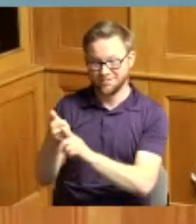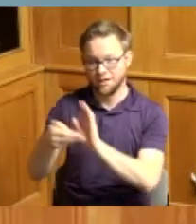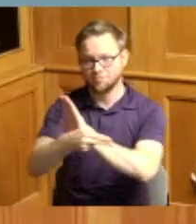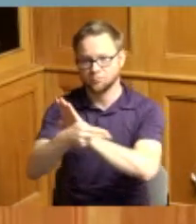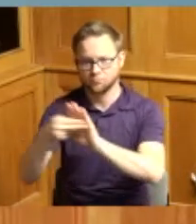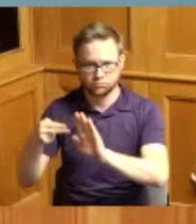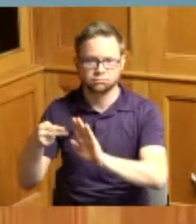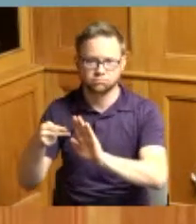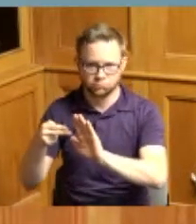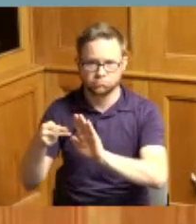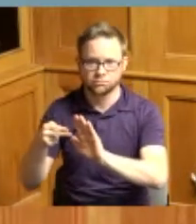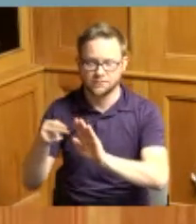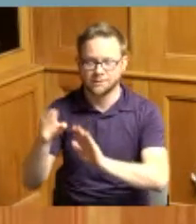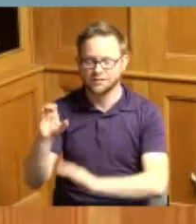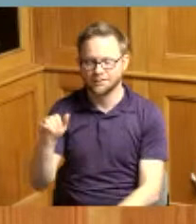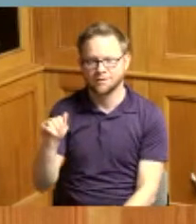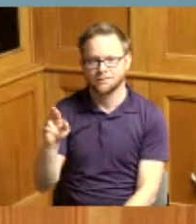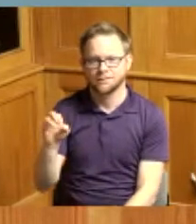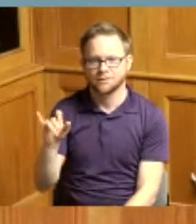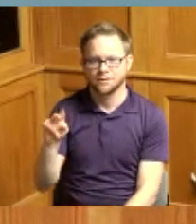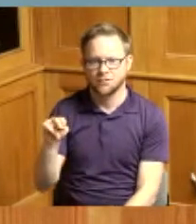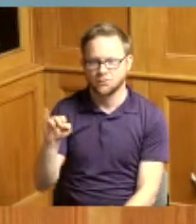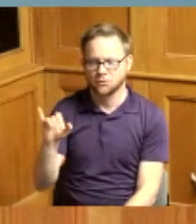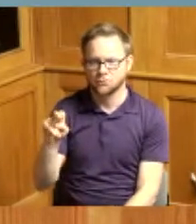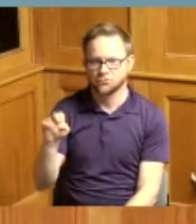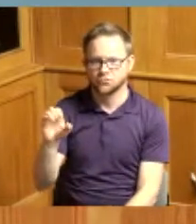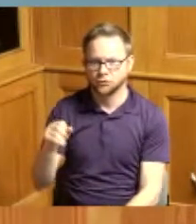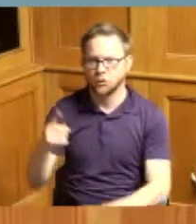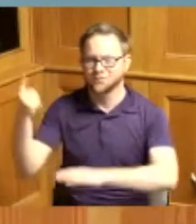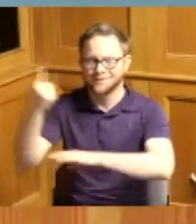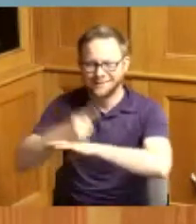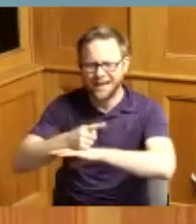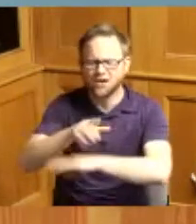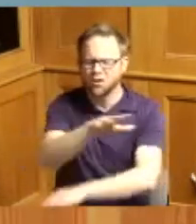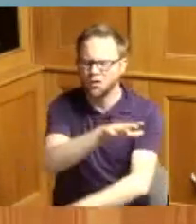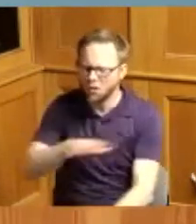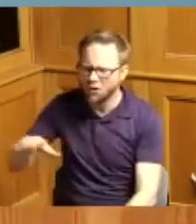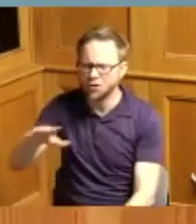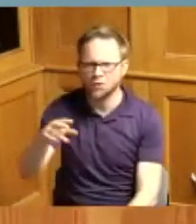recognized as Carolyn Jones day in all of Hamilton County and assigned by all our Commissioners